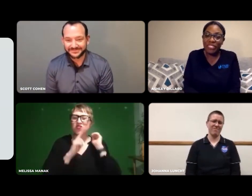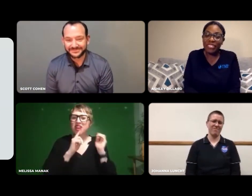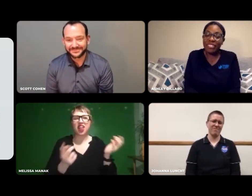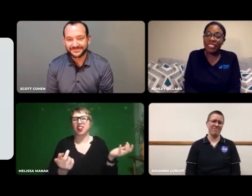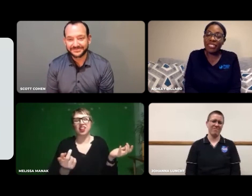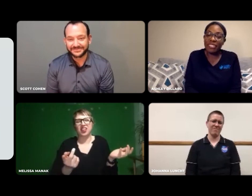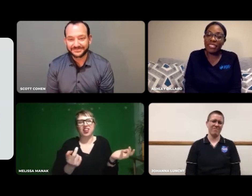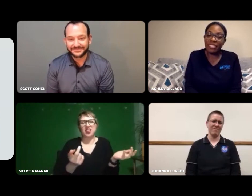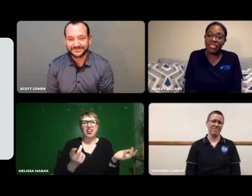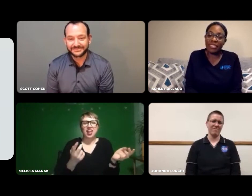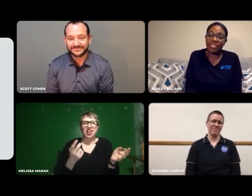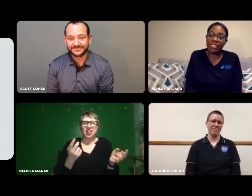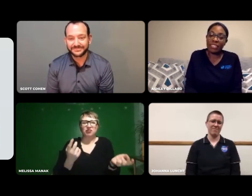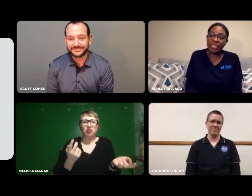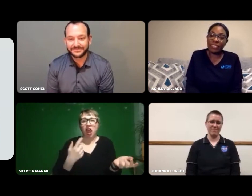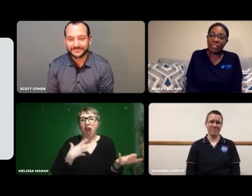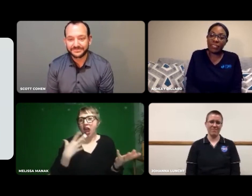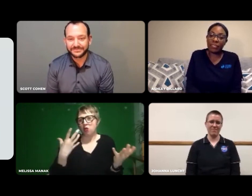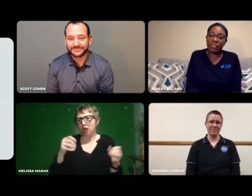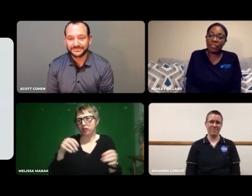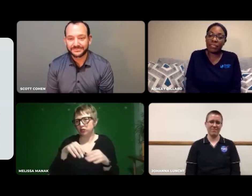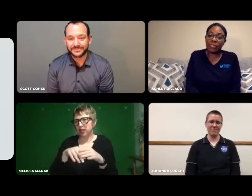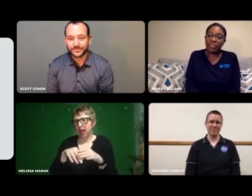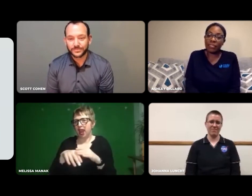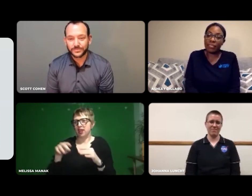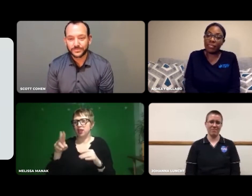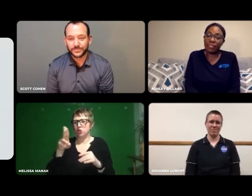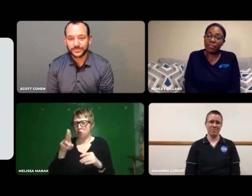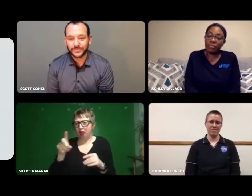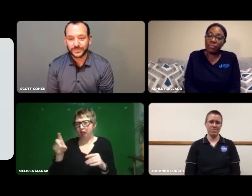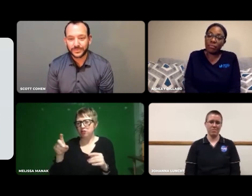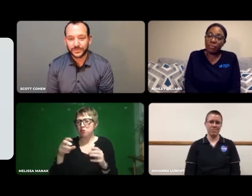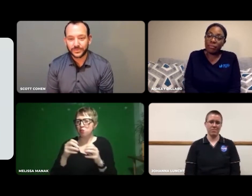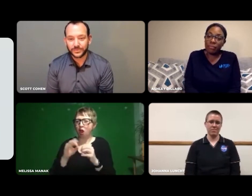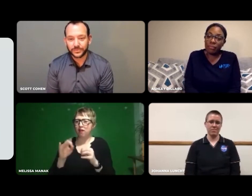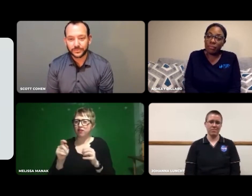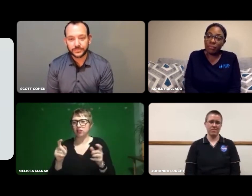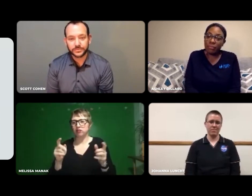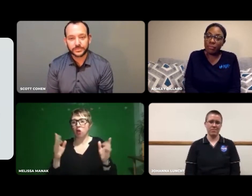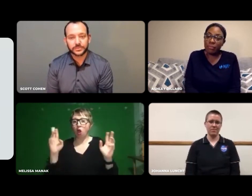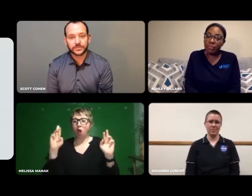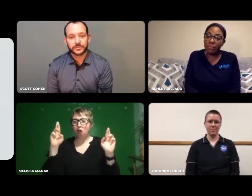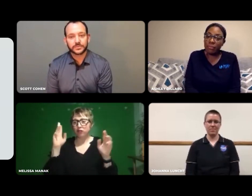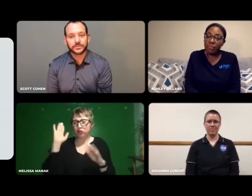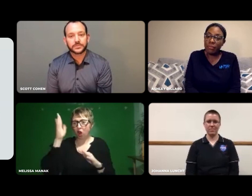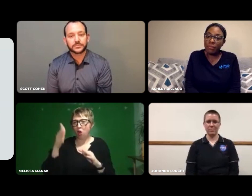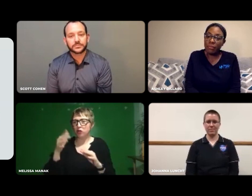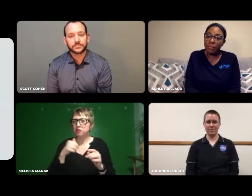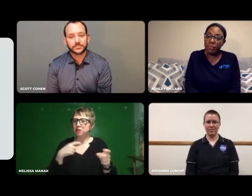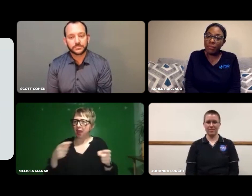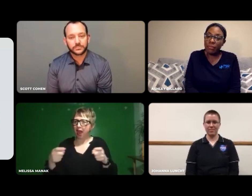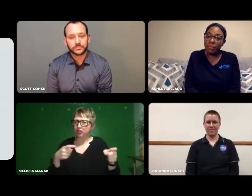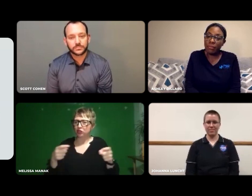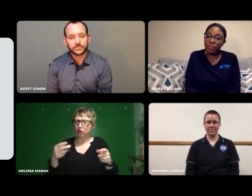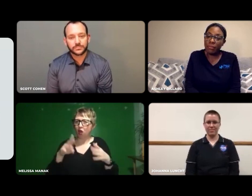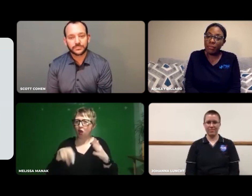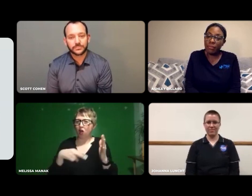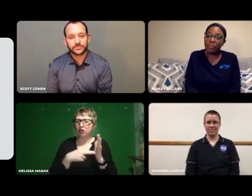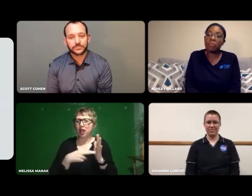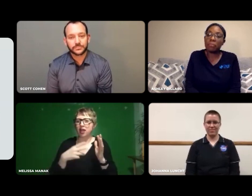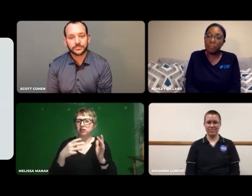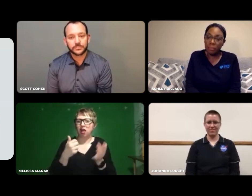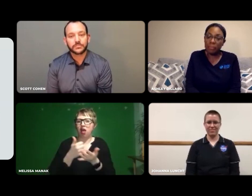Umm, really, I want to stay in UX but take on a more managerial role.